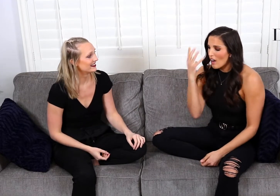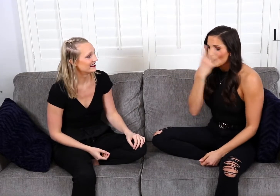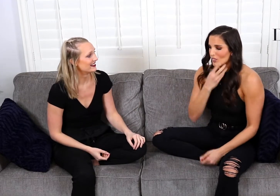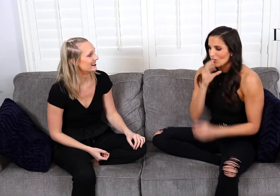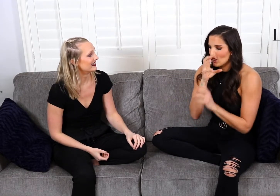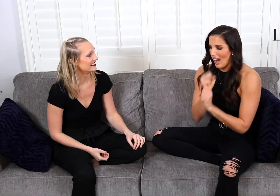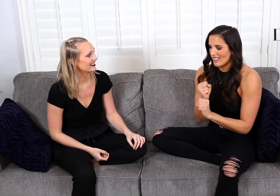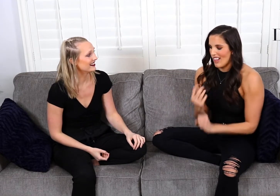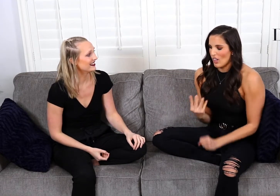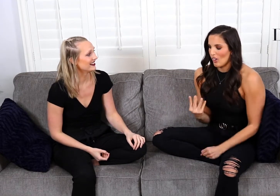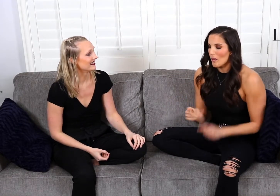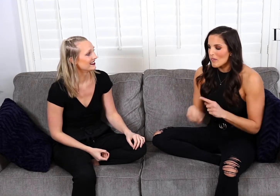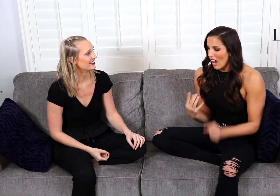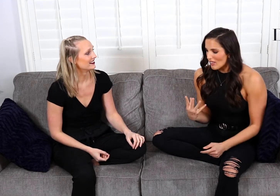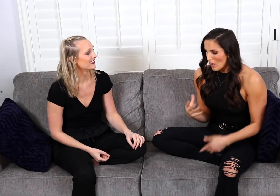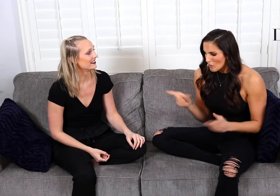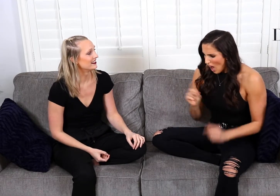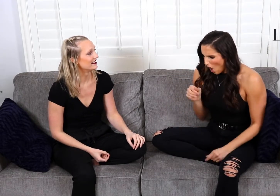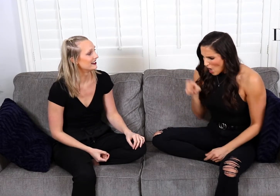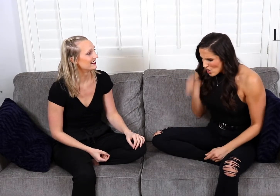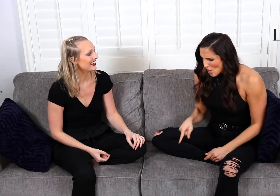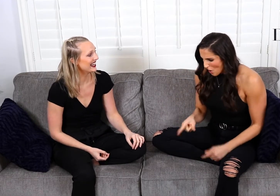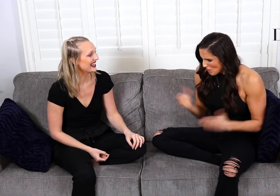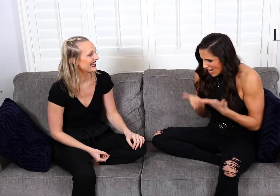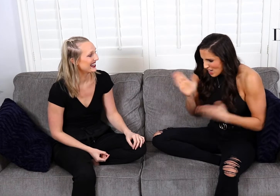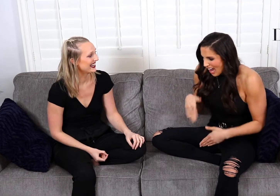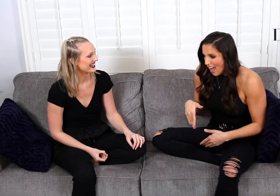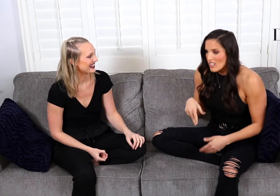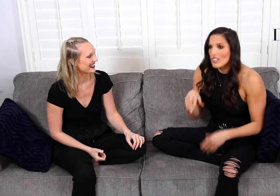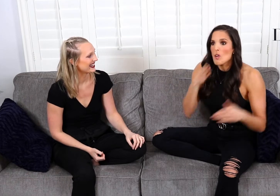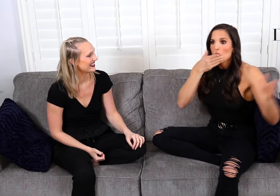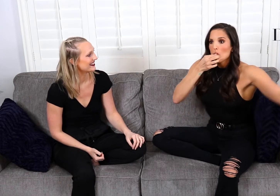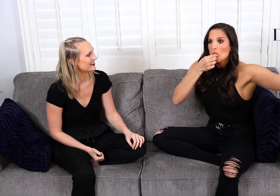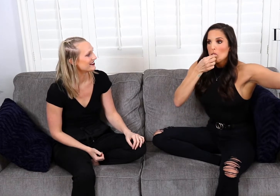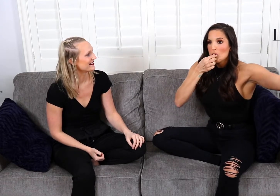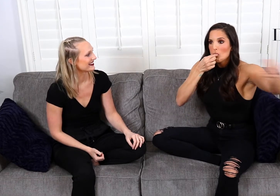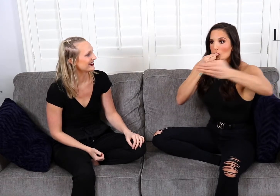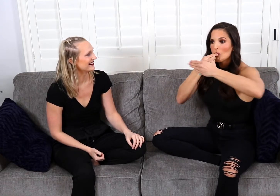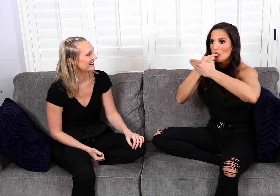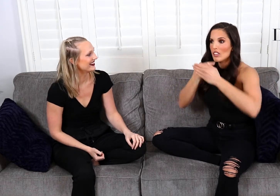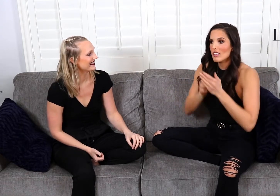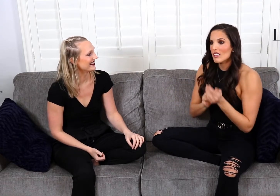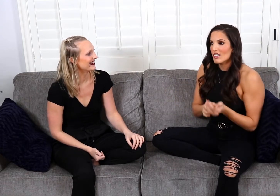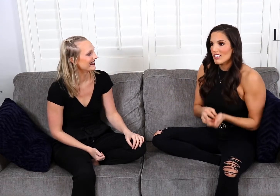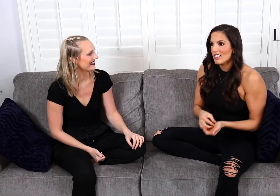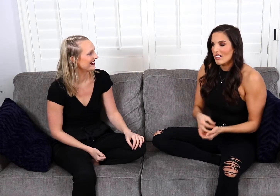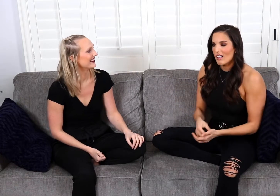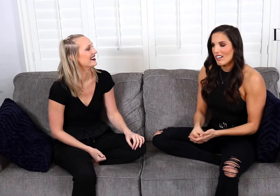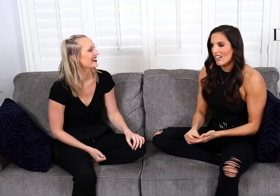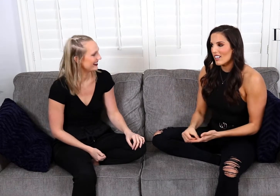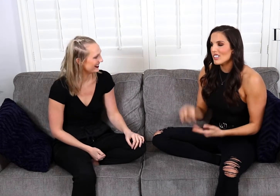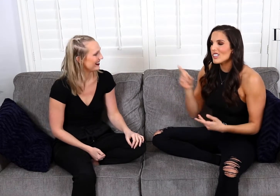at a, not a pretty angle but I was like, “Where are you?! Are you here yet?” And then I blew my whistle to start the game...